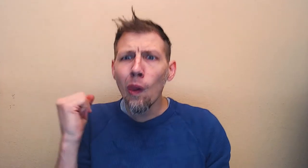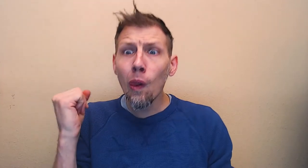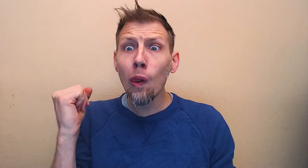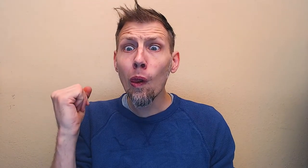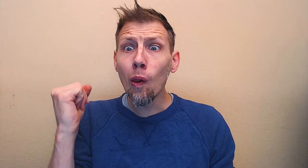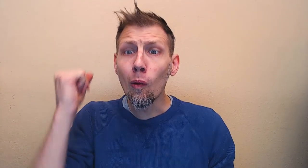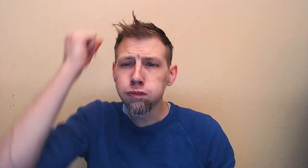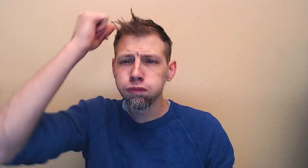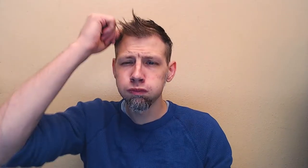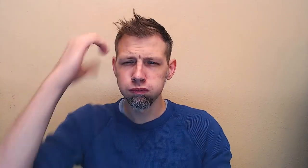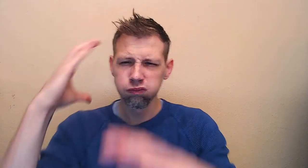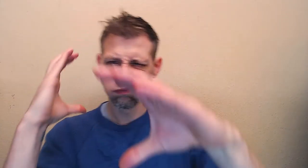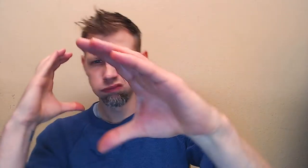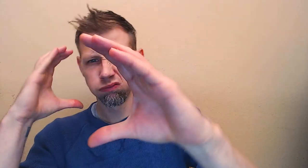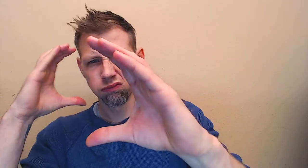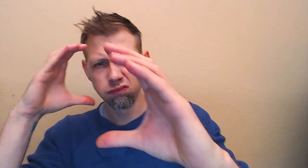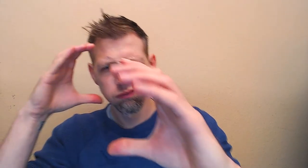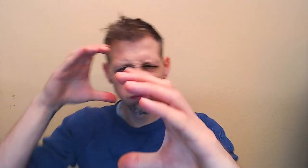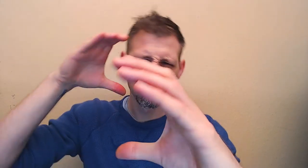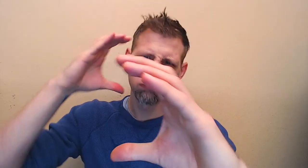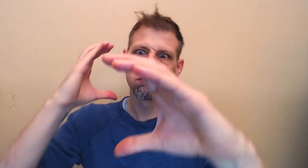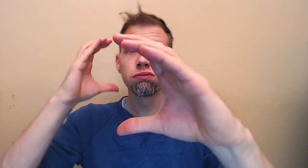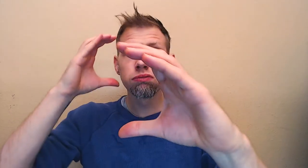TOOT! (rumbling)